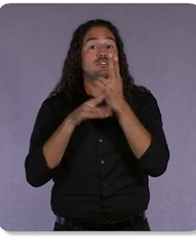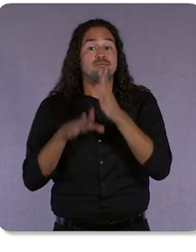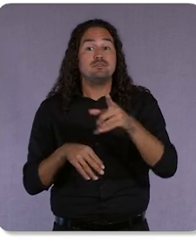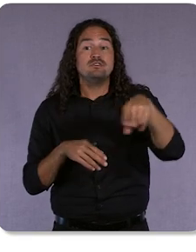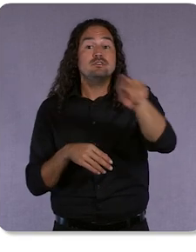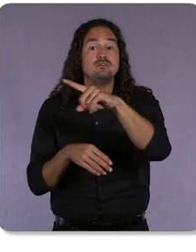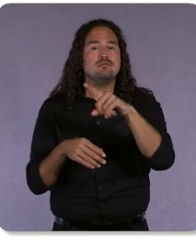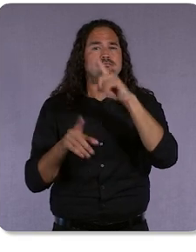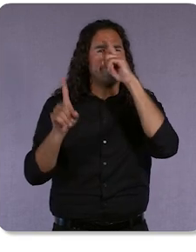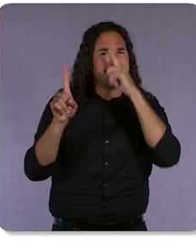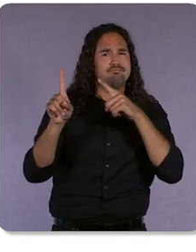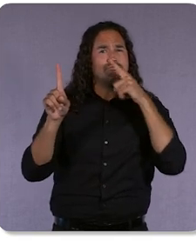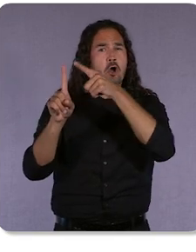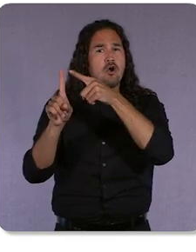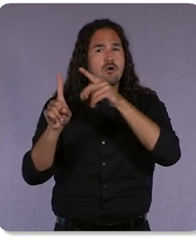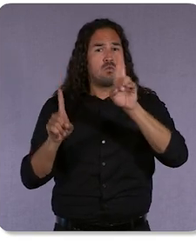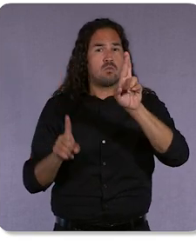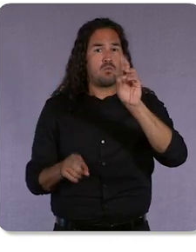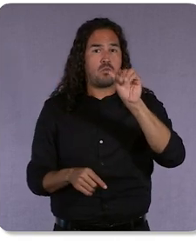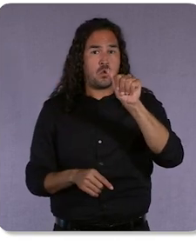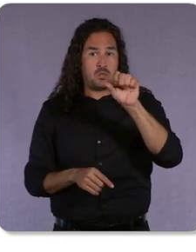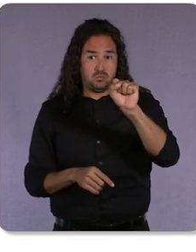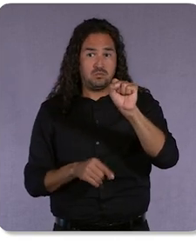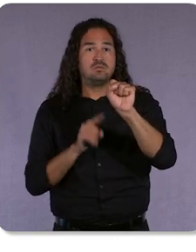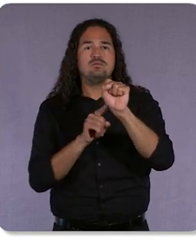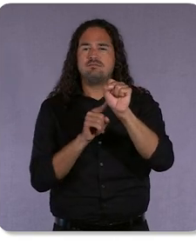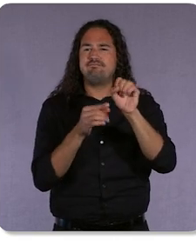this has led to an average of 6% more conversion value.